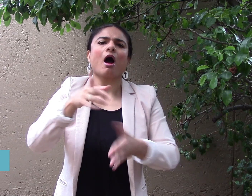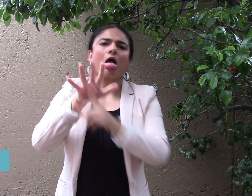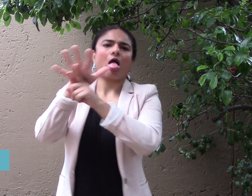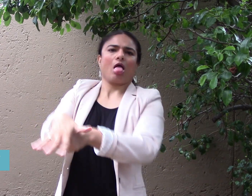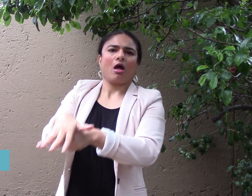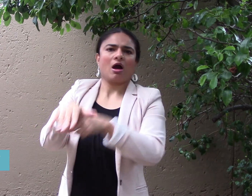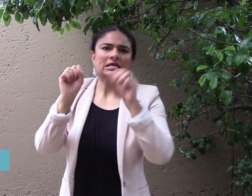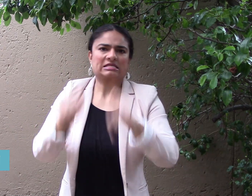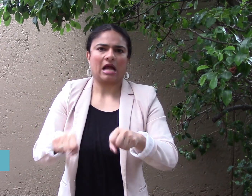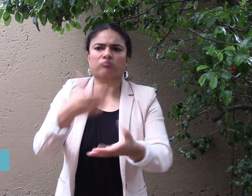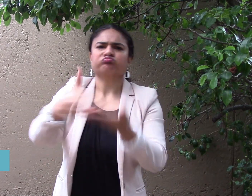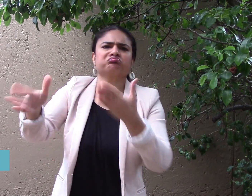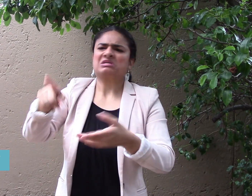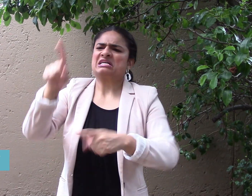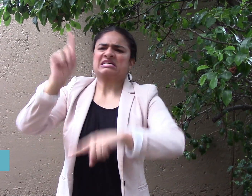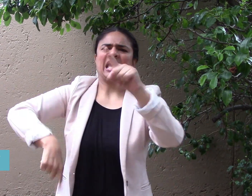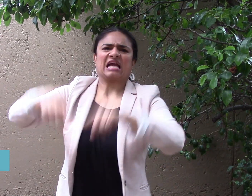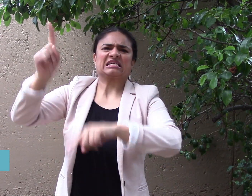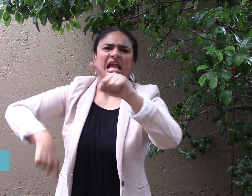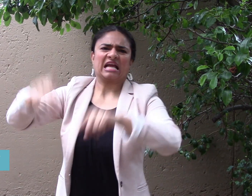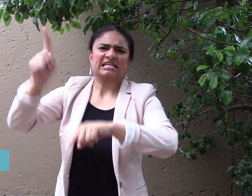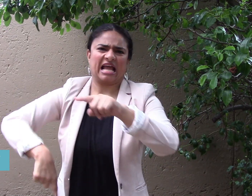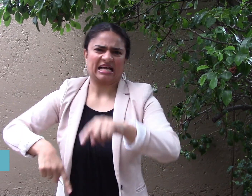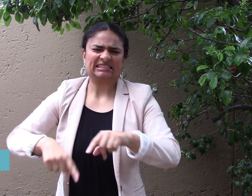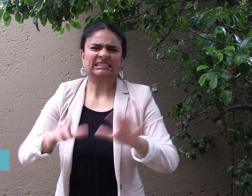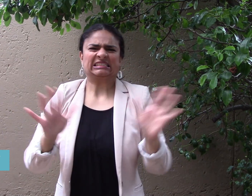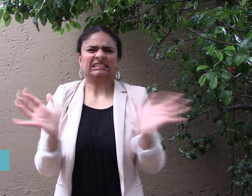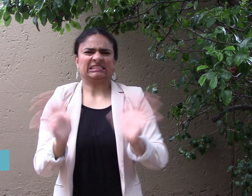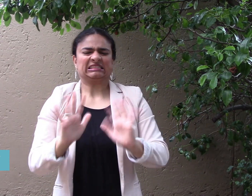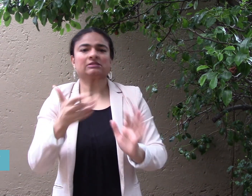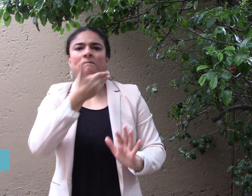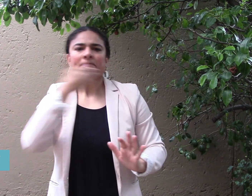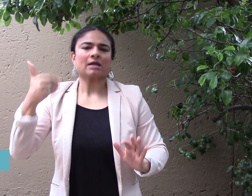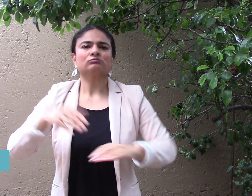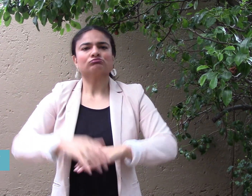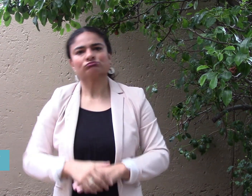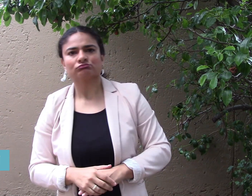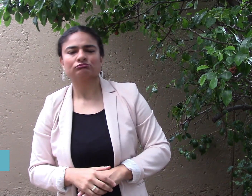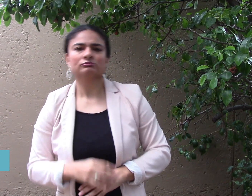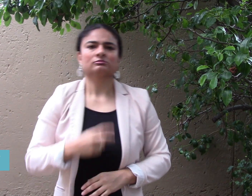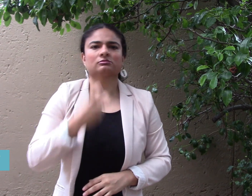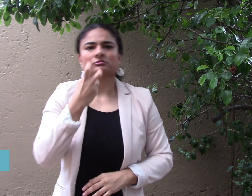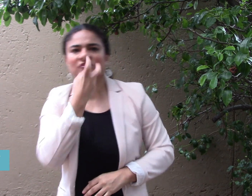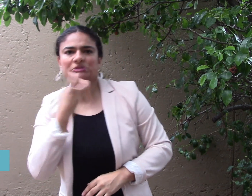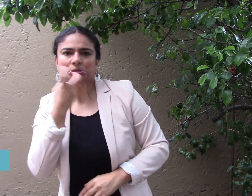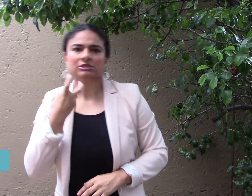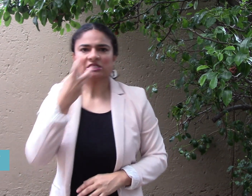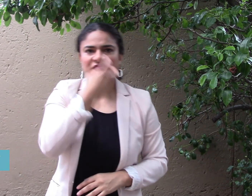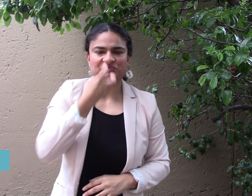believing that she cannot do her job. That’s why she decided to only speak.